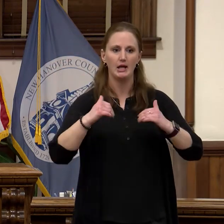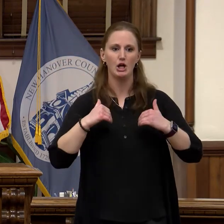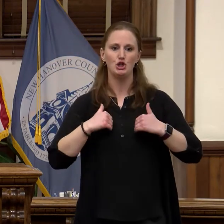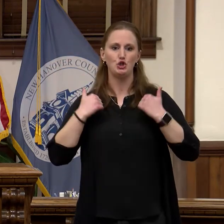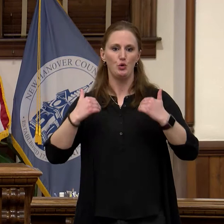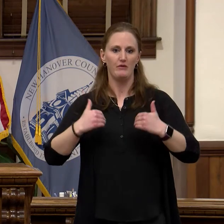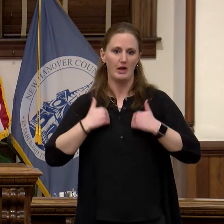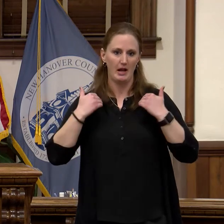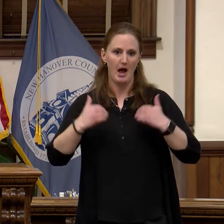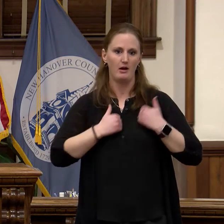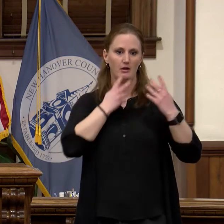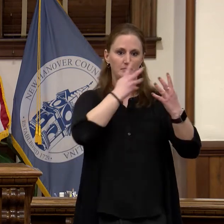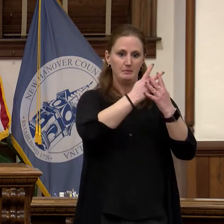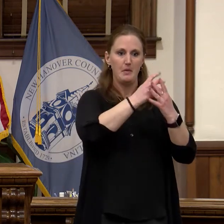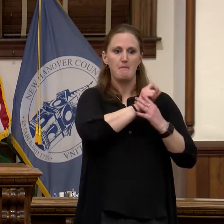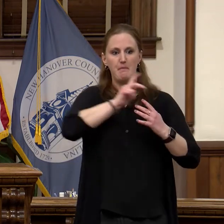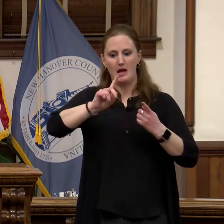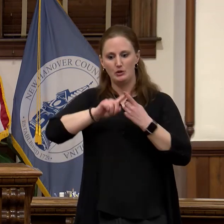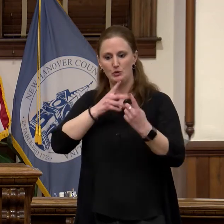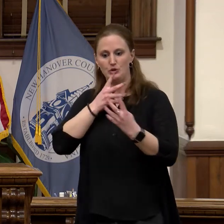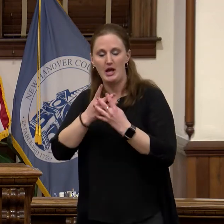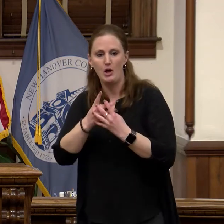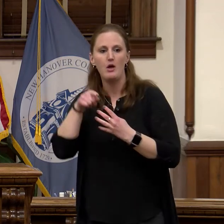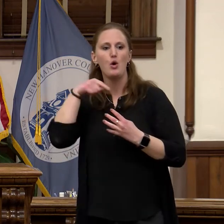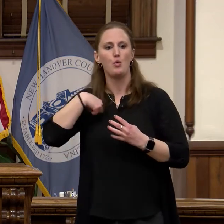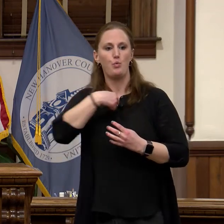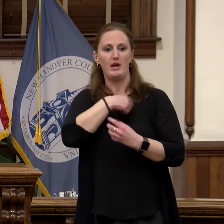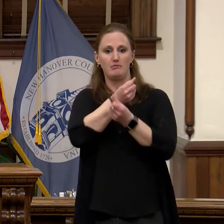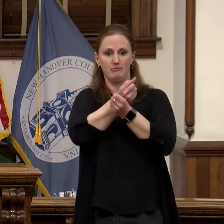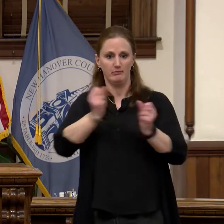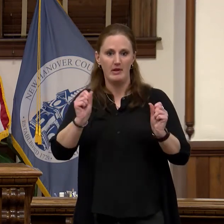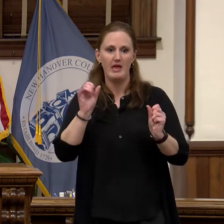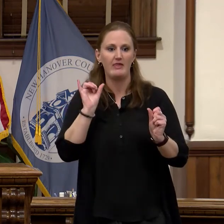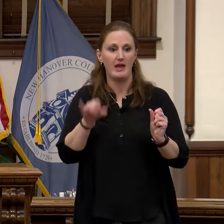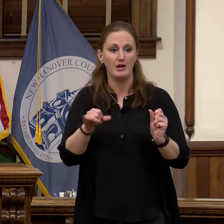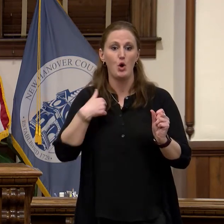and Restitution Program. This program is improving and changing the lives of our